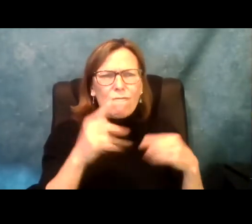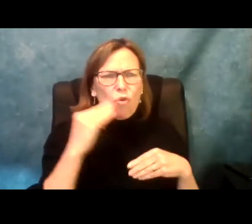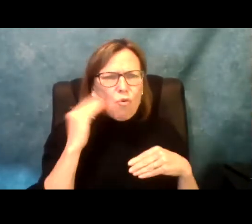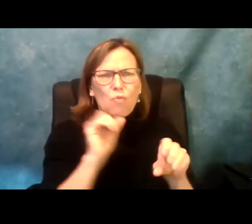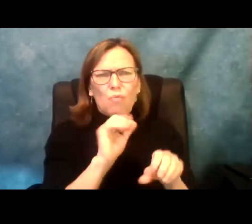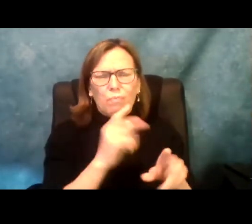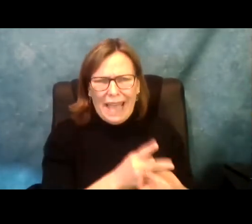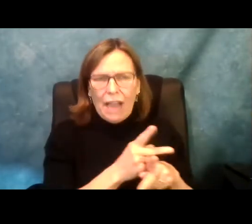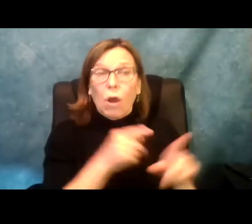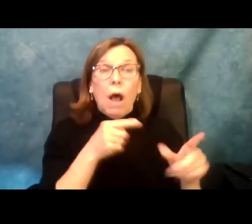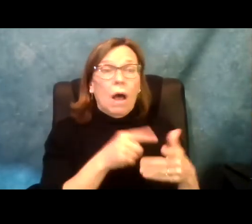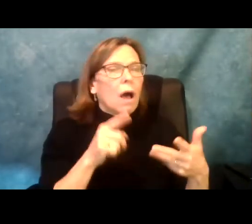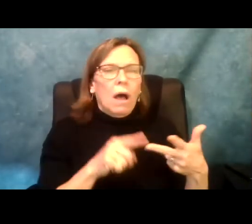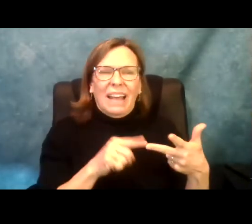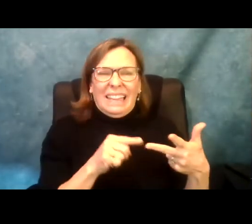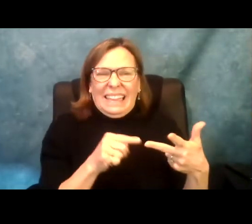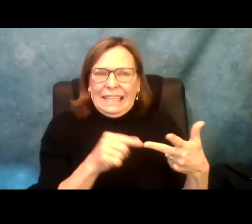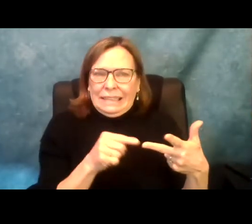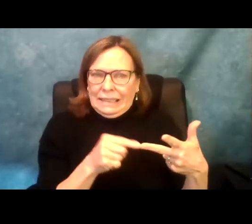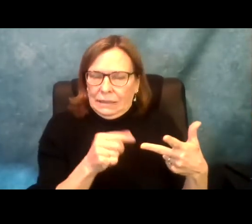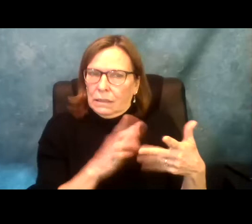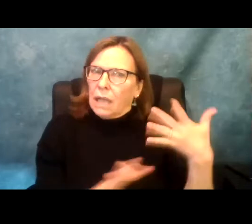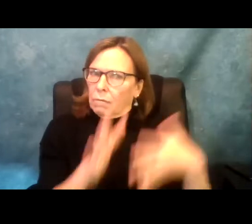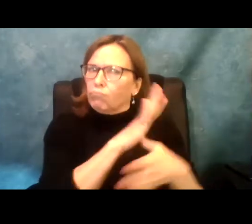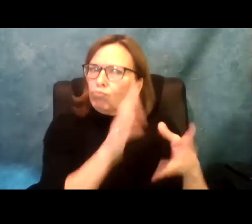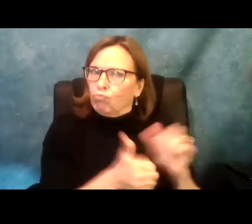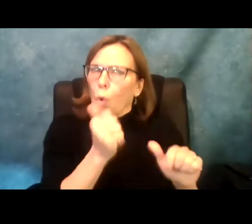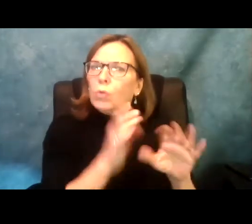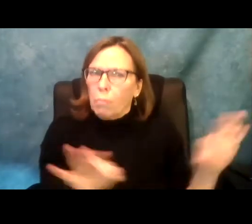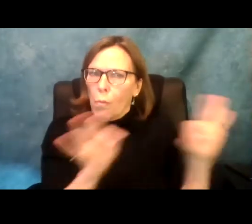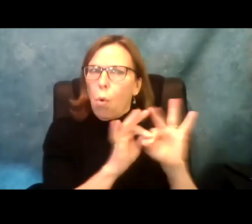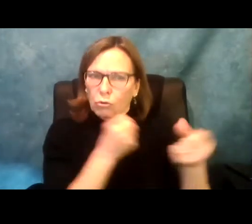least, as we have been talking about fair pay for home care, I believe that this is one of the most important things that